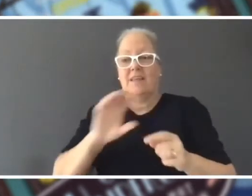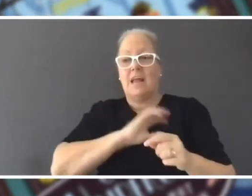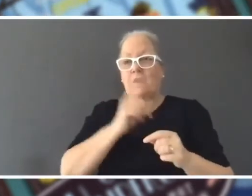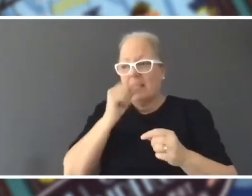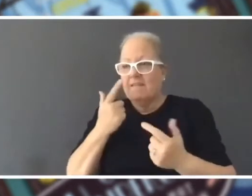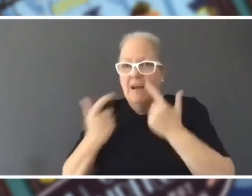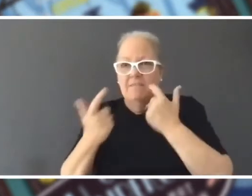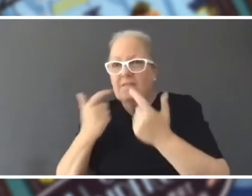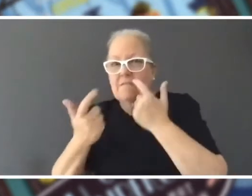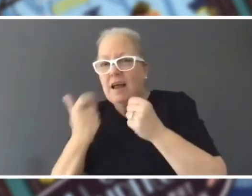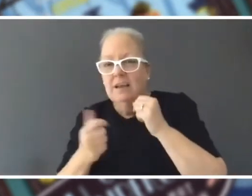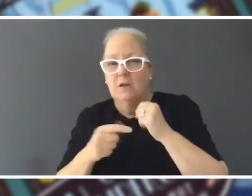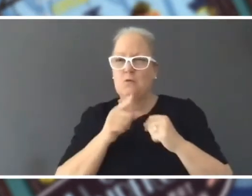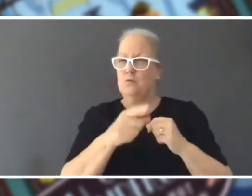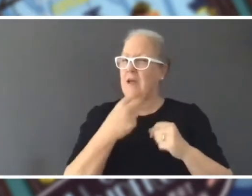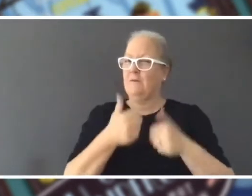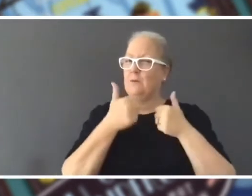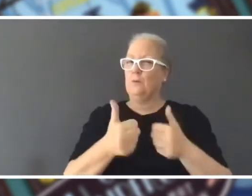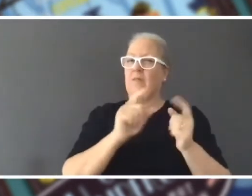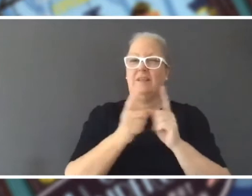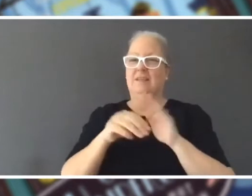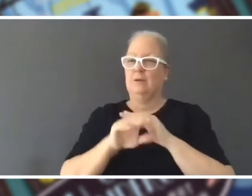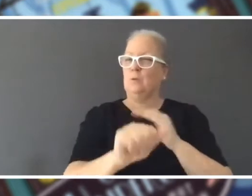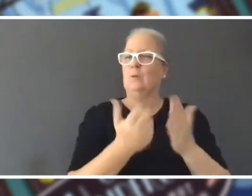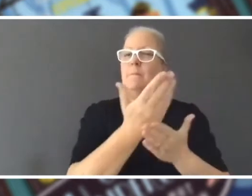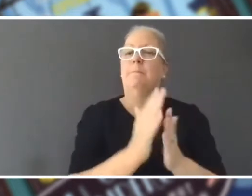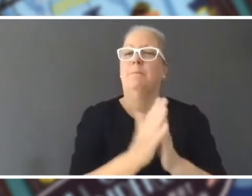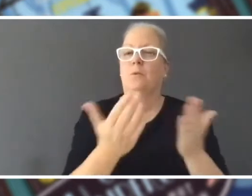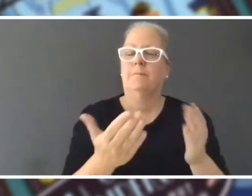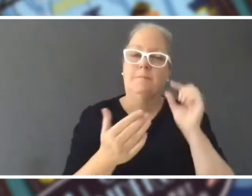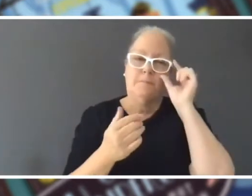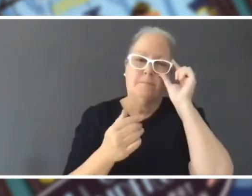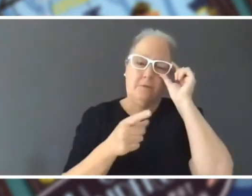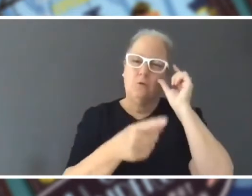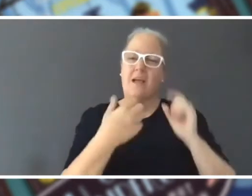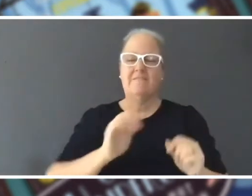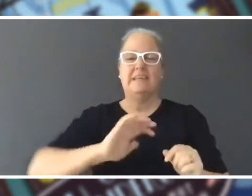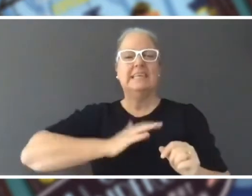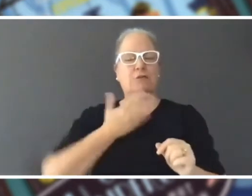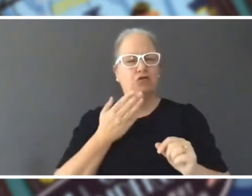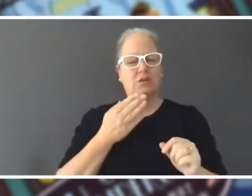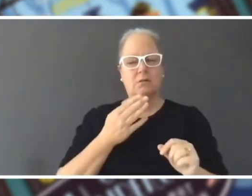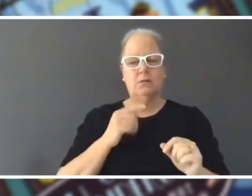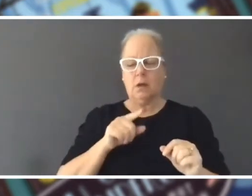stuff hidden in this world. So, your book has some surprising twists and turns for the reader, how do you keep track of everything